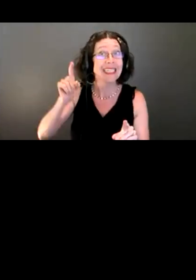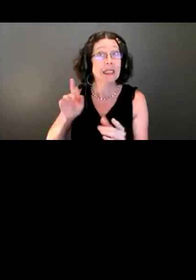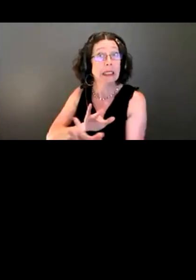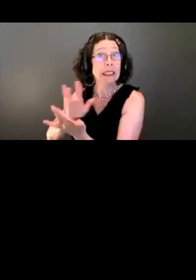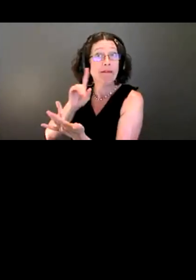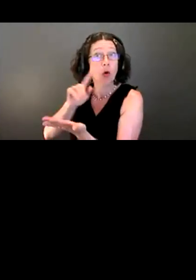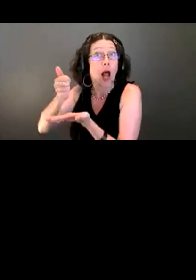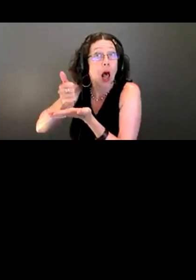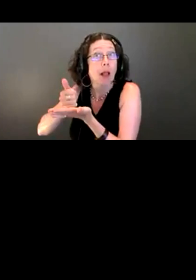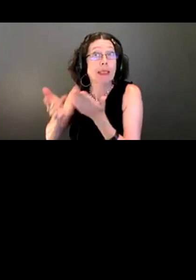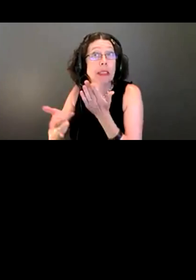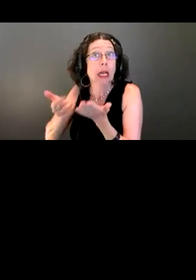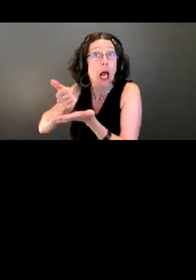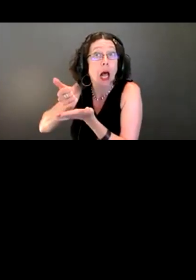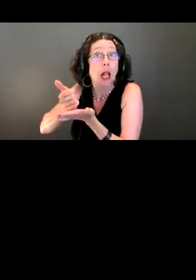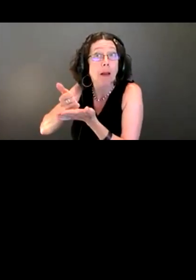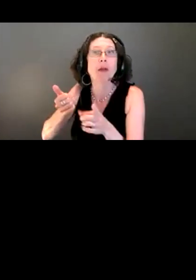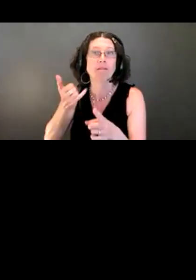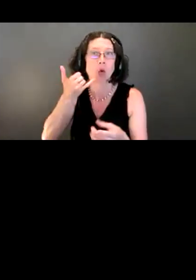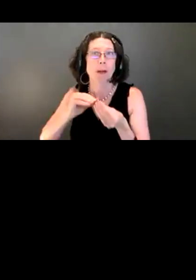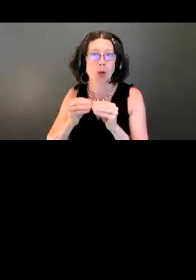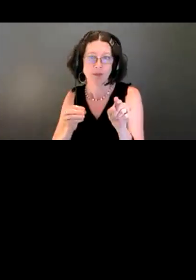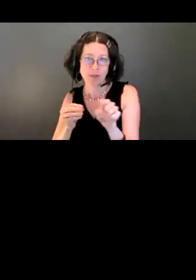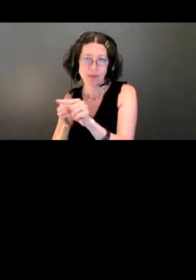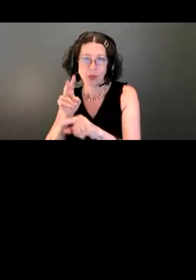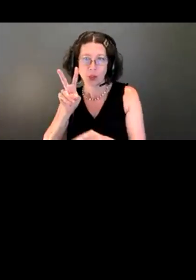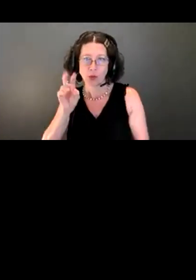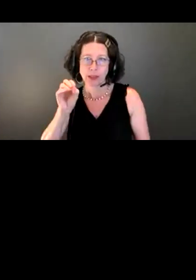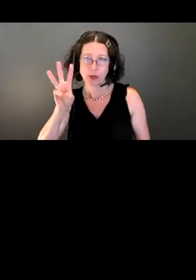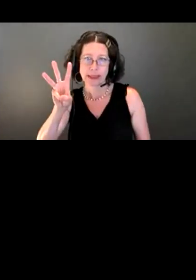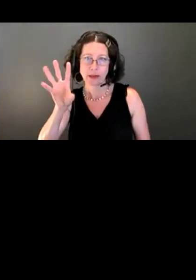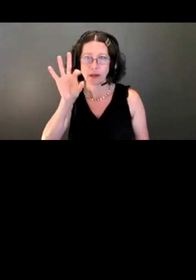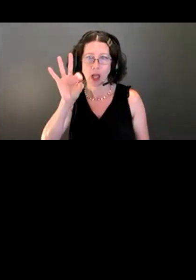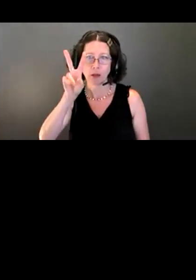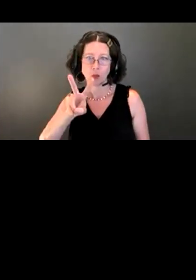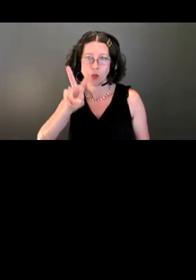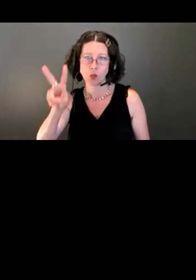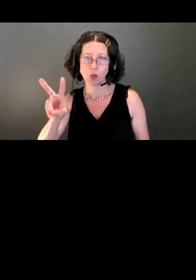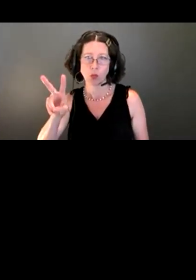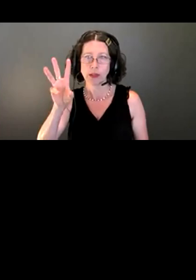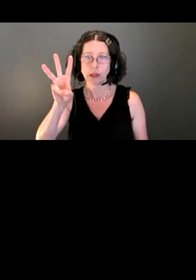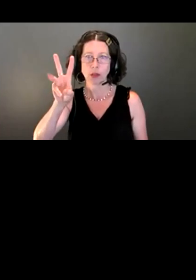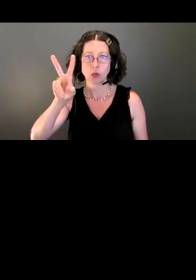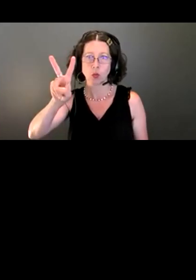The phone number is 206-922-6236.